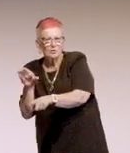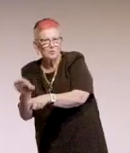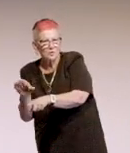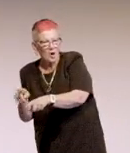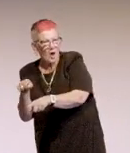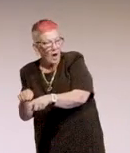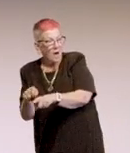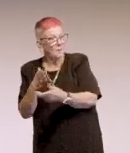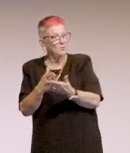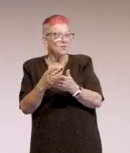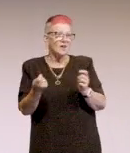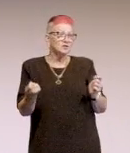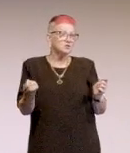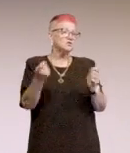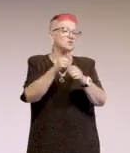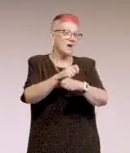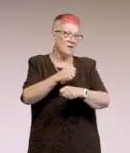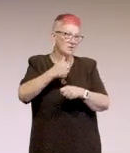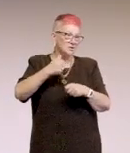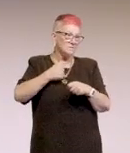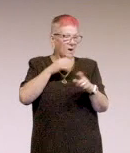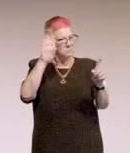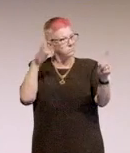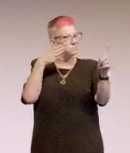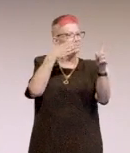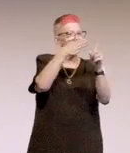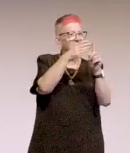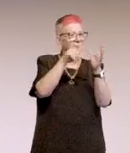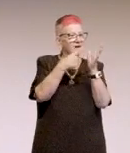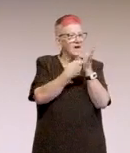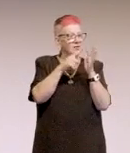And that changed my career, 'cause he said "Oh, you're building a mobile site. Do you want me to check it?"